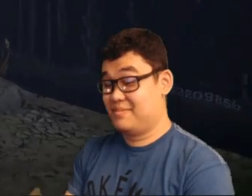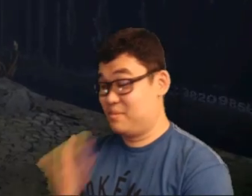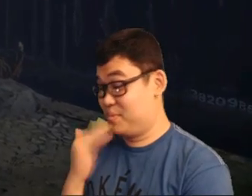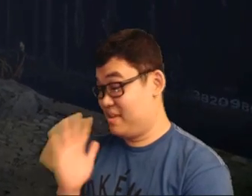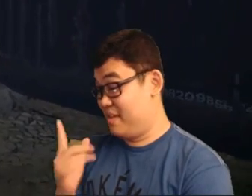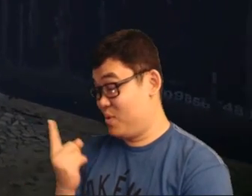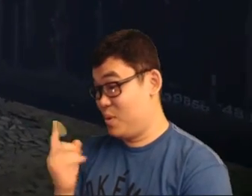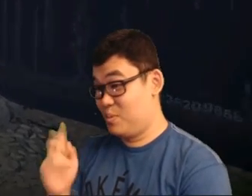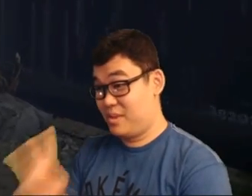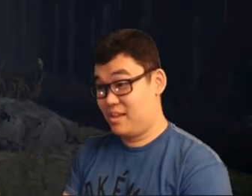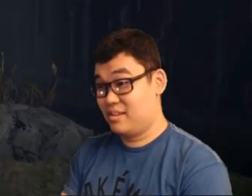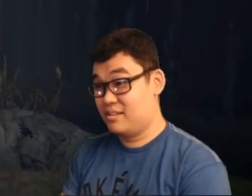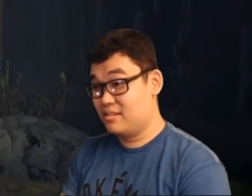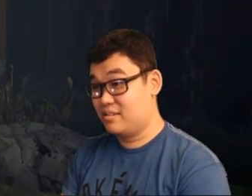Oh, better to leave him alone.